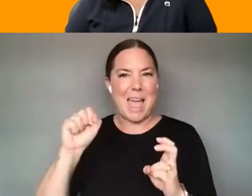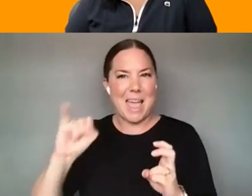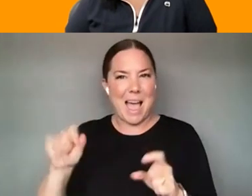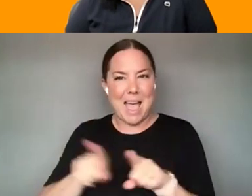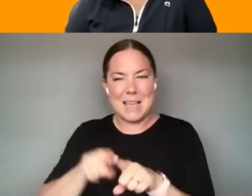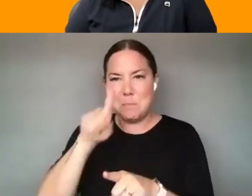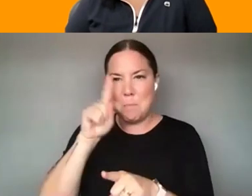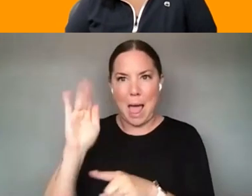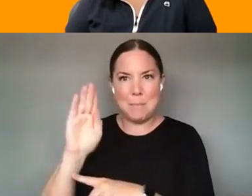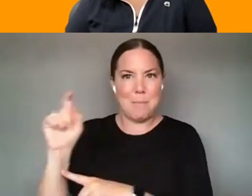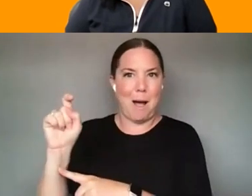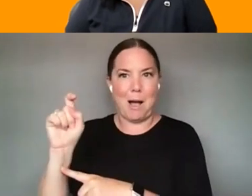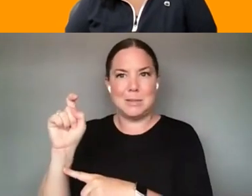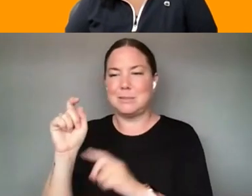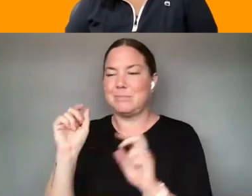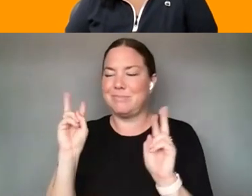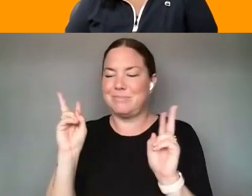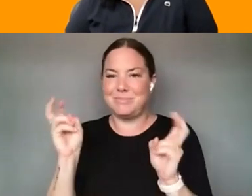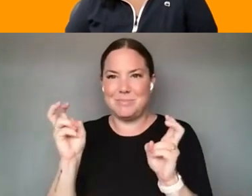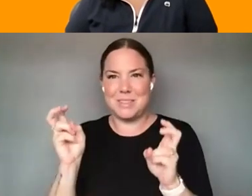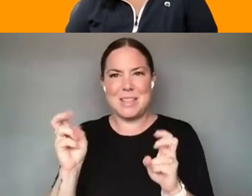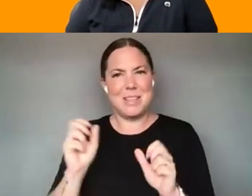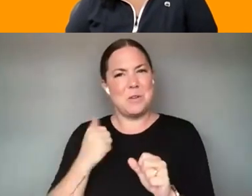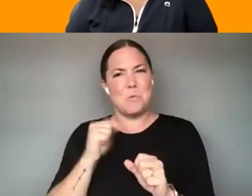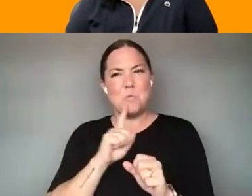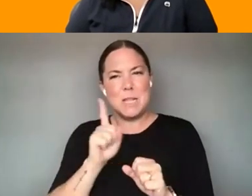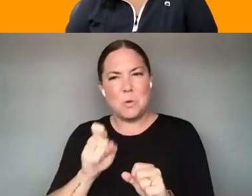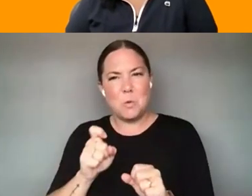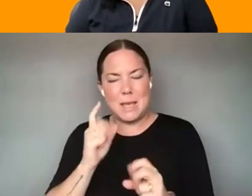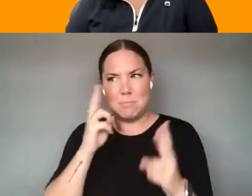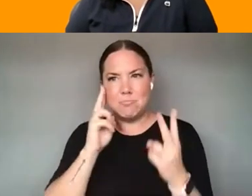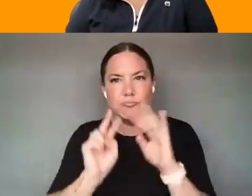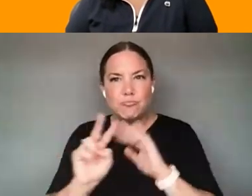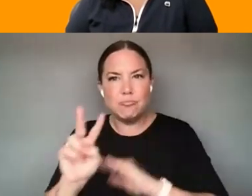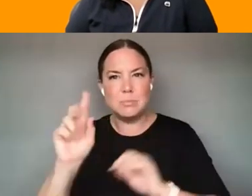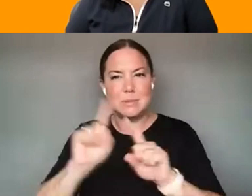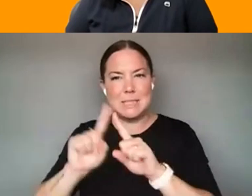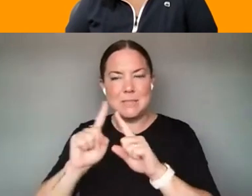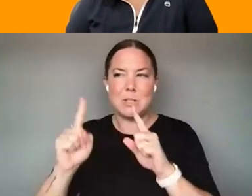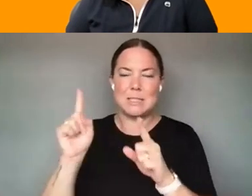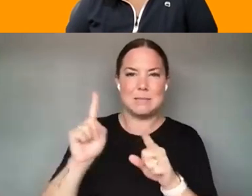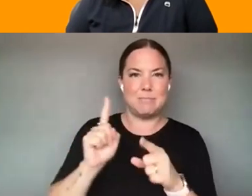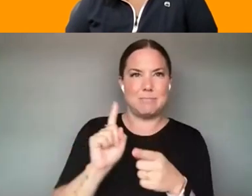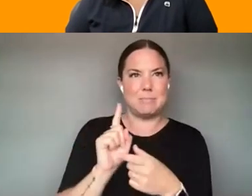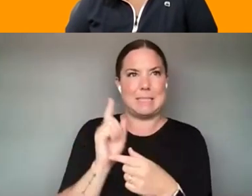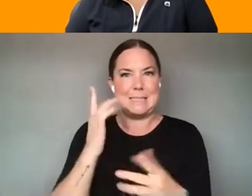SOME OF THE VERY EXCITING SPACES THAT TECHNOLOGY CAN CREATE FOR CONNECTION AND COMMUNITY. GREAT.